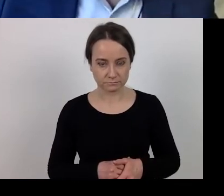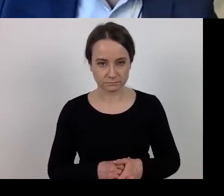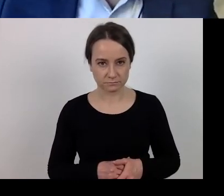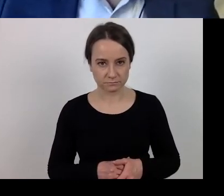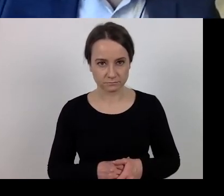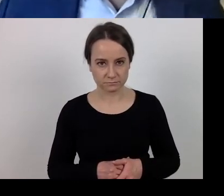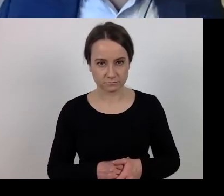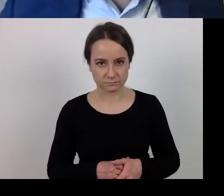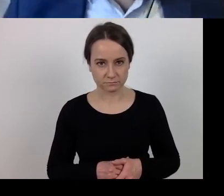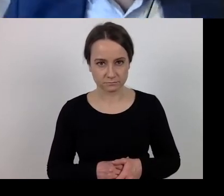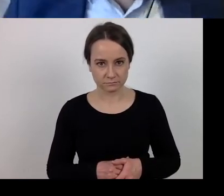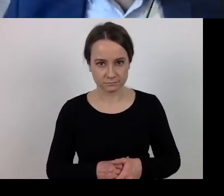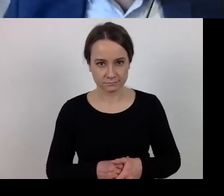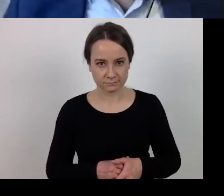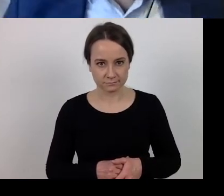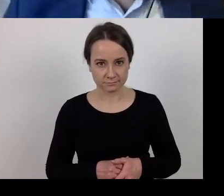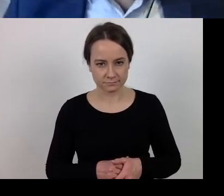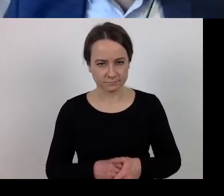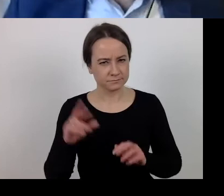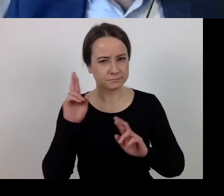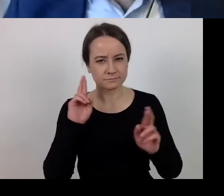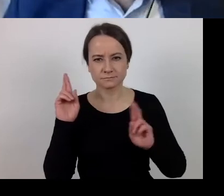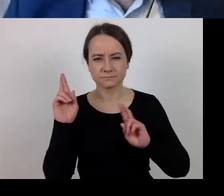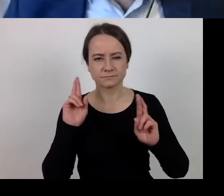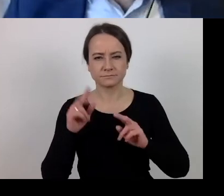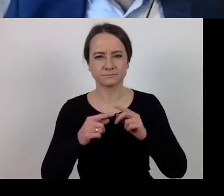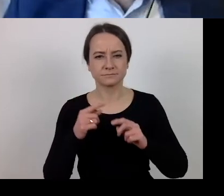The next issue is the eligibility of expenditure